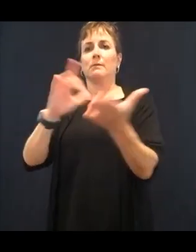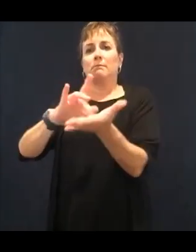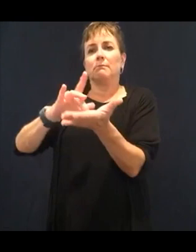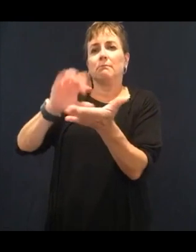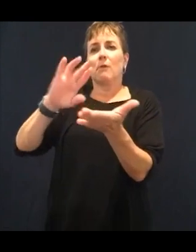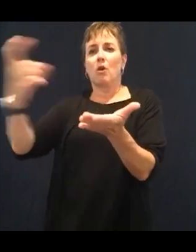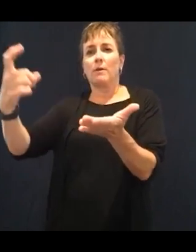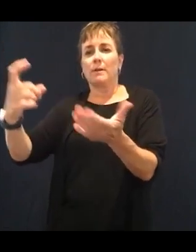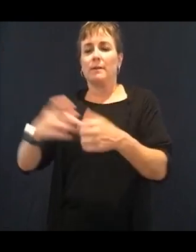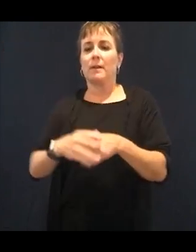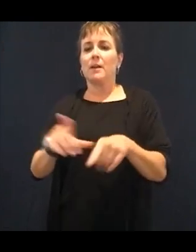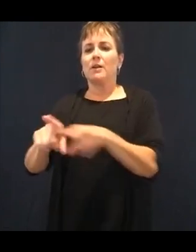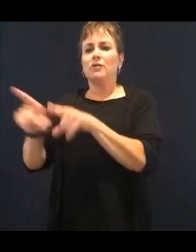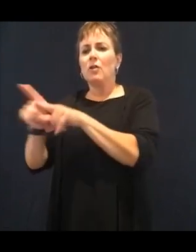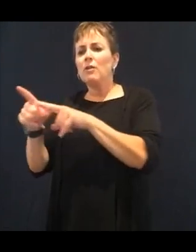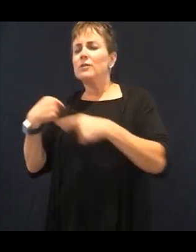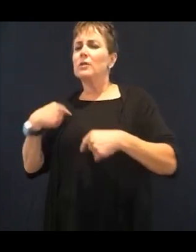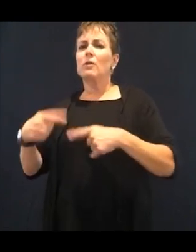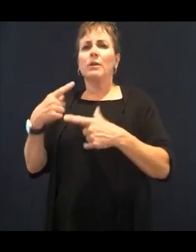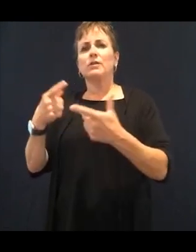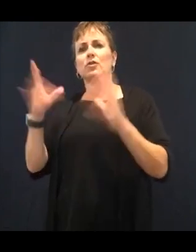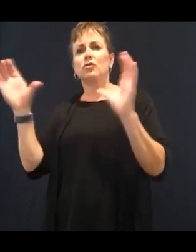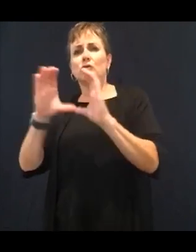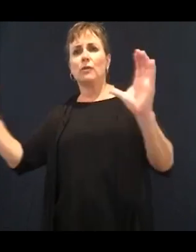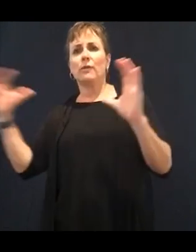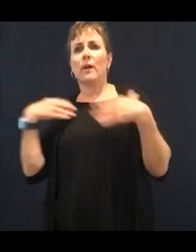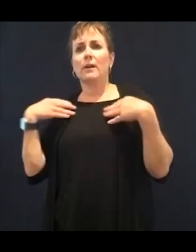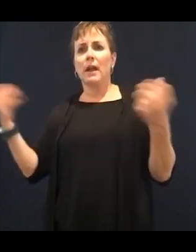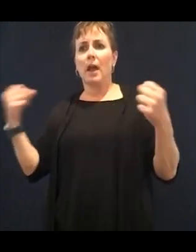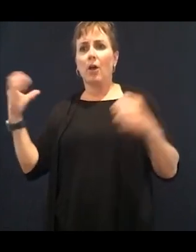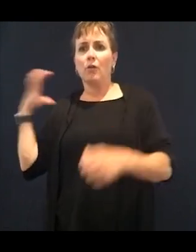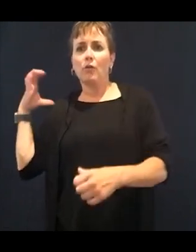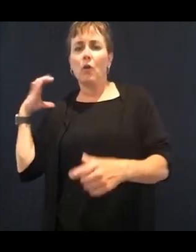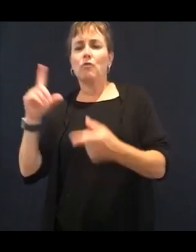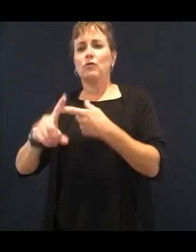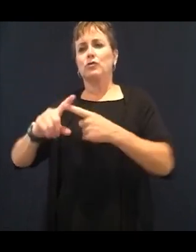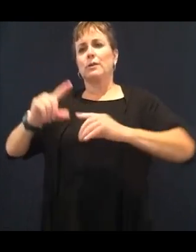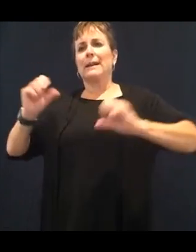mother of two boys, 27 and 21 years old, and her youngest